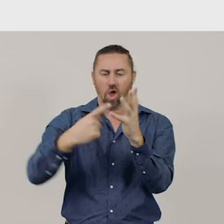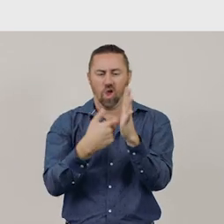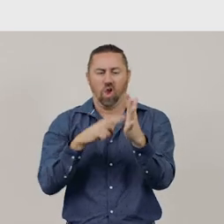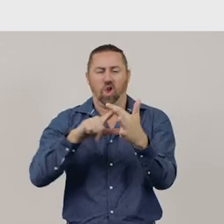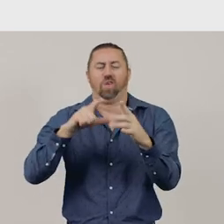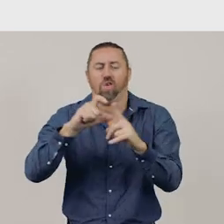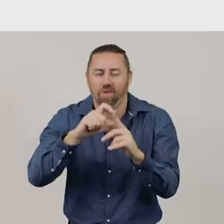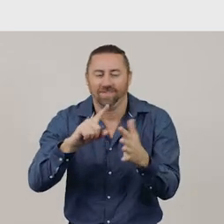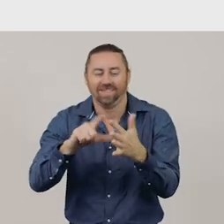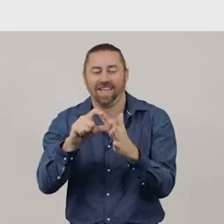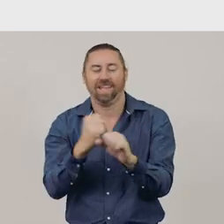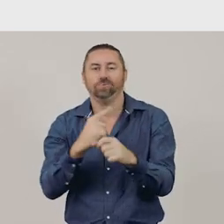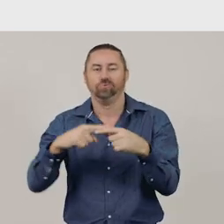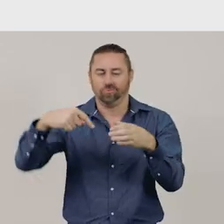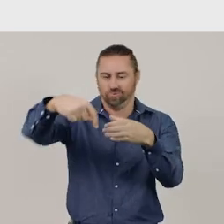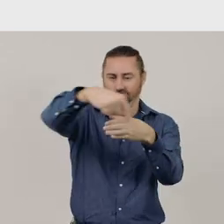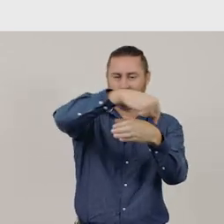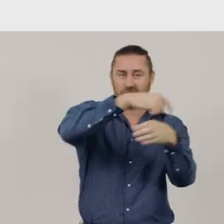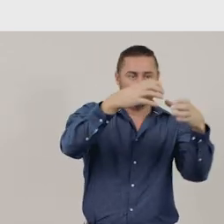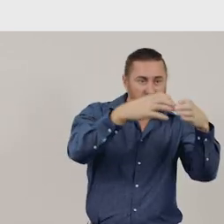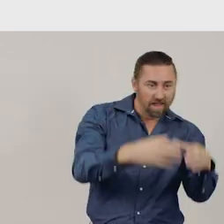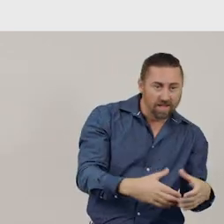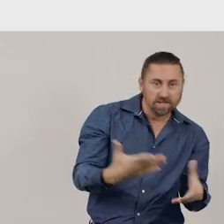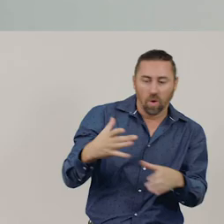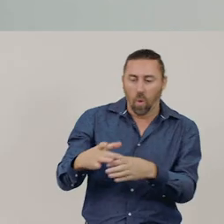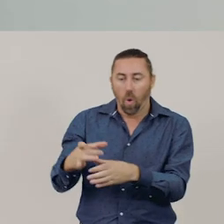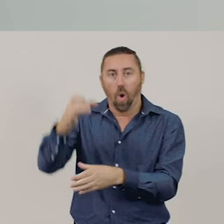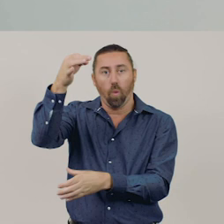These include a cylinder and a cone.